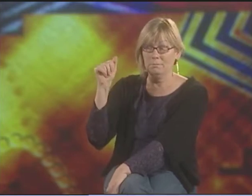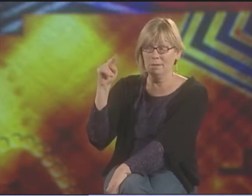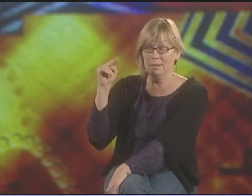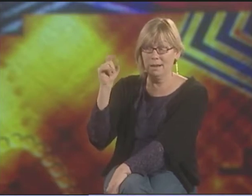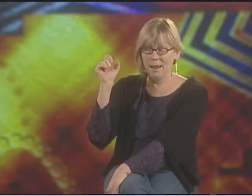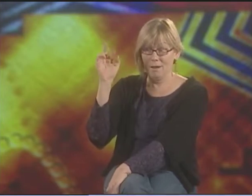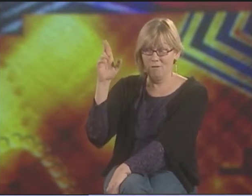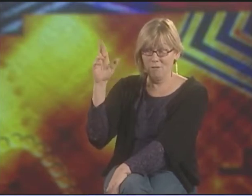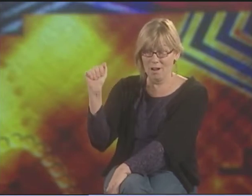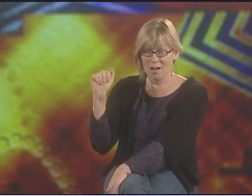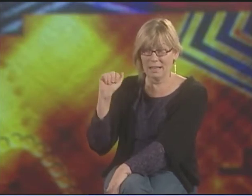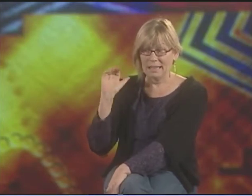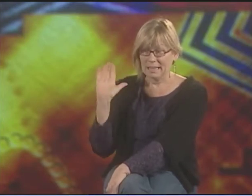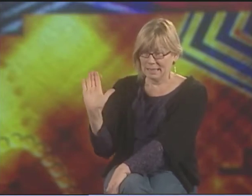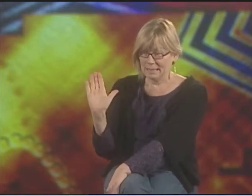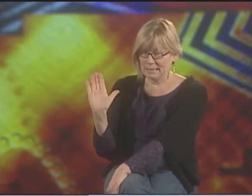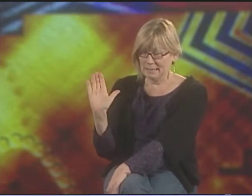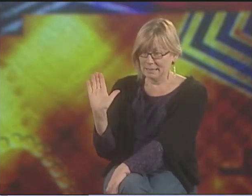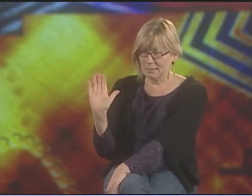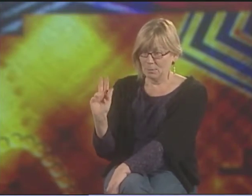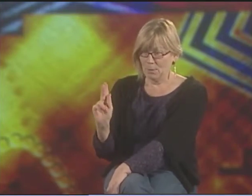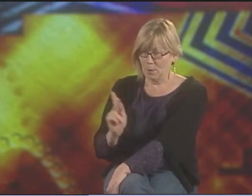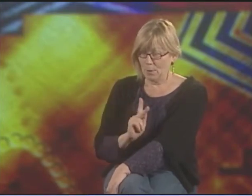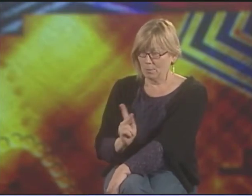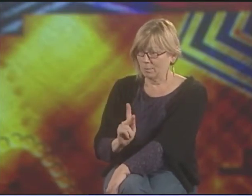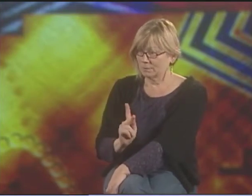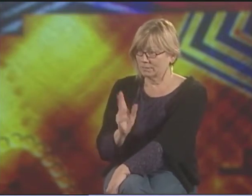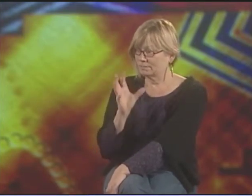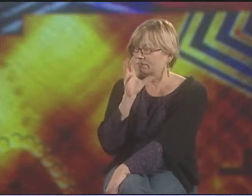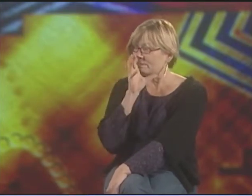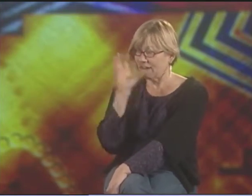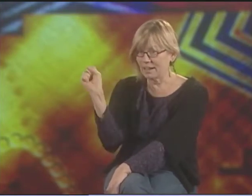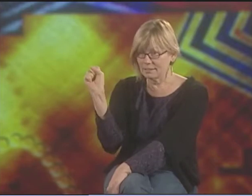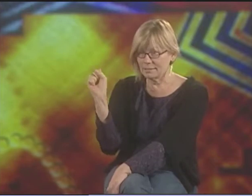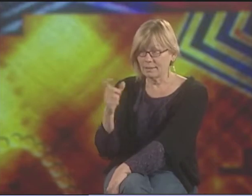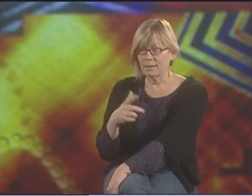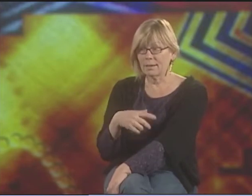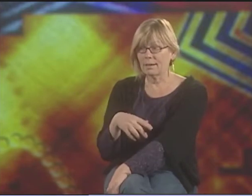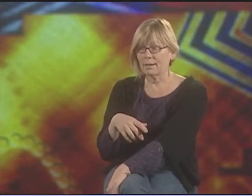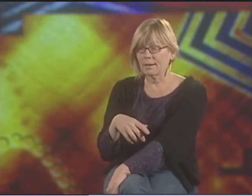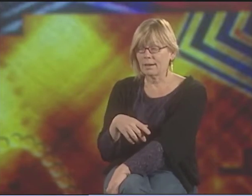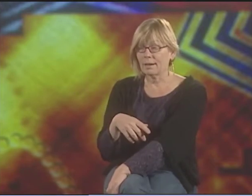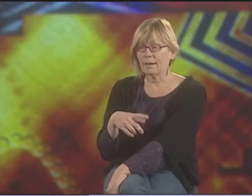I REALLY LOVED ROBERT PANARA'S OFFERING ON THAT, HIS POEM. THAT WAS FASCINATING TO SEE IT.